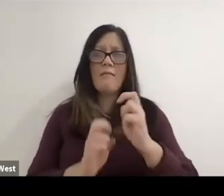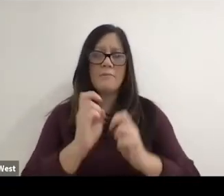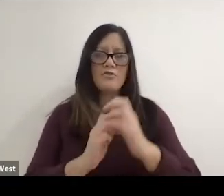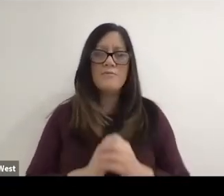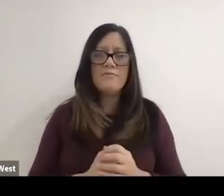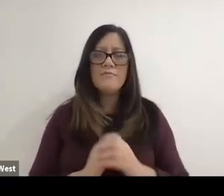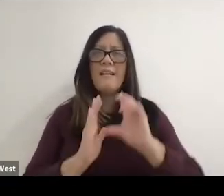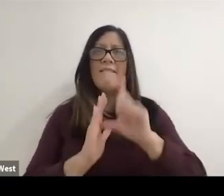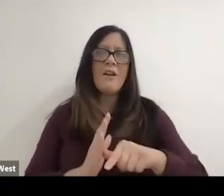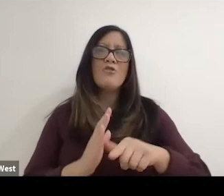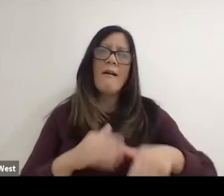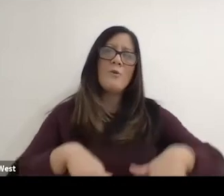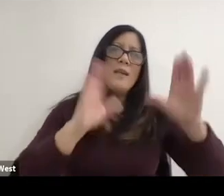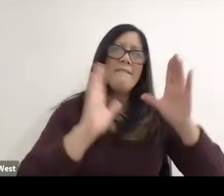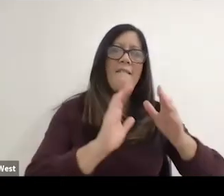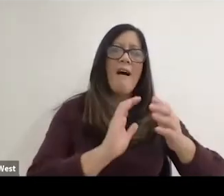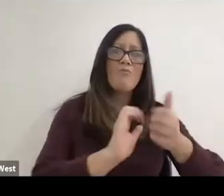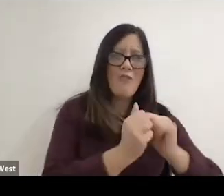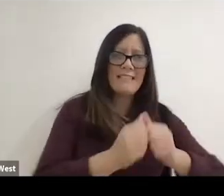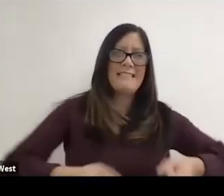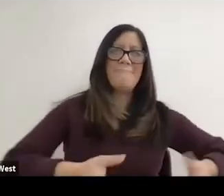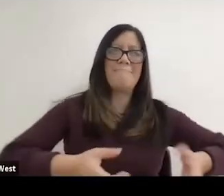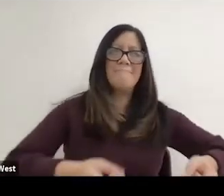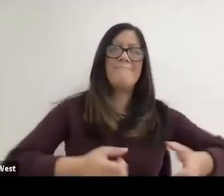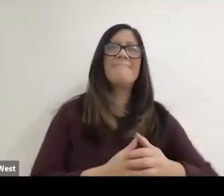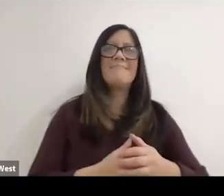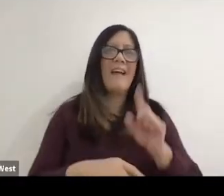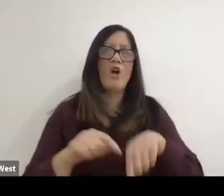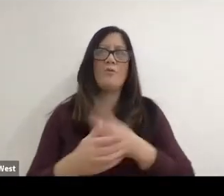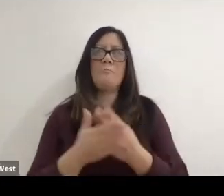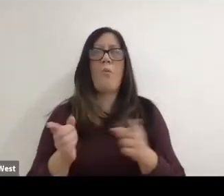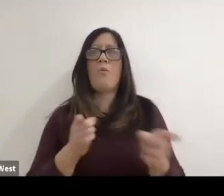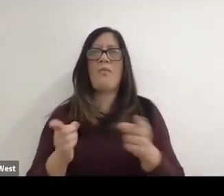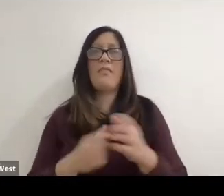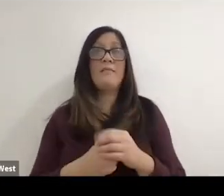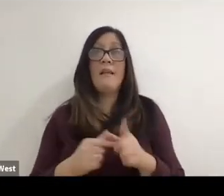'cause I knew I couldn't do both. And we were We were off and over the